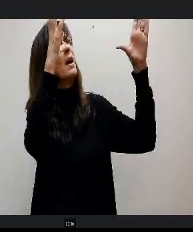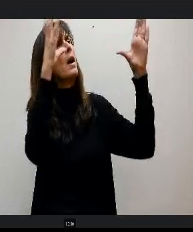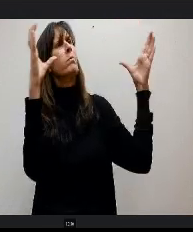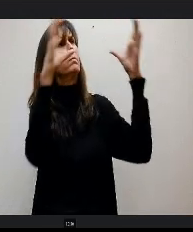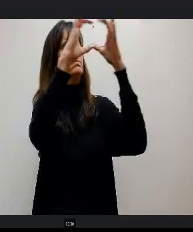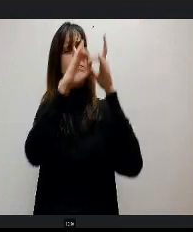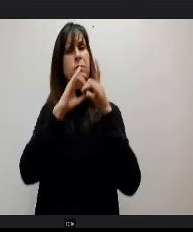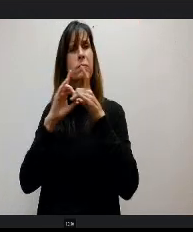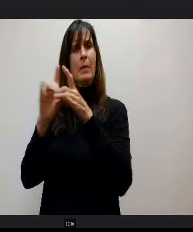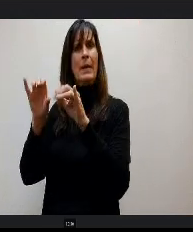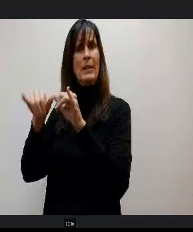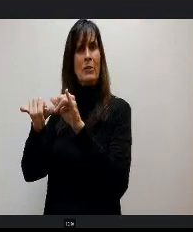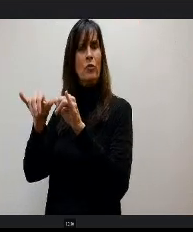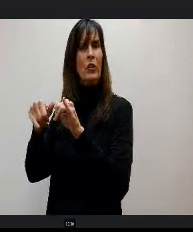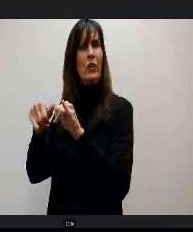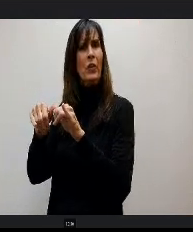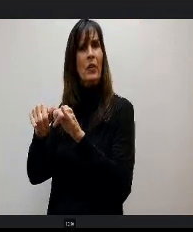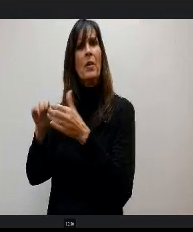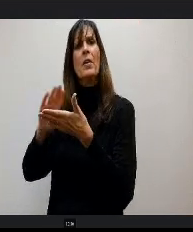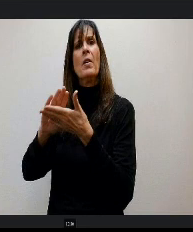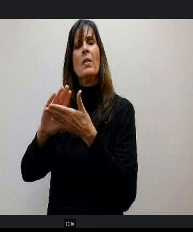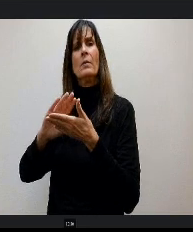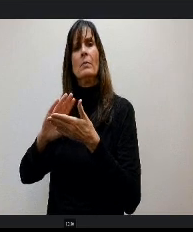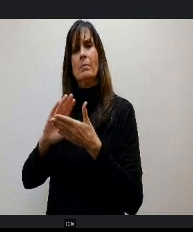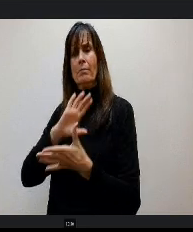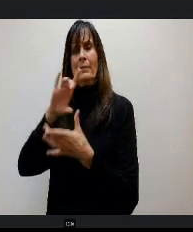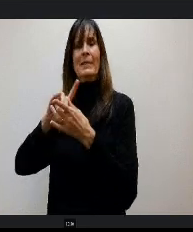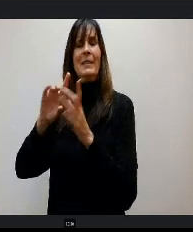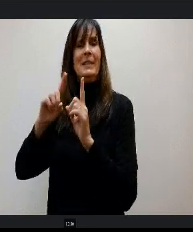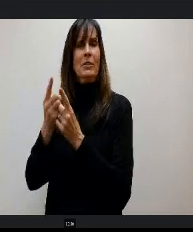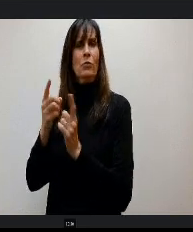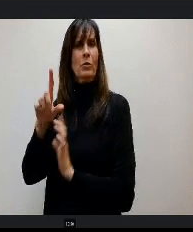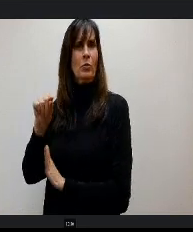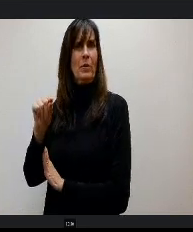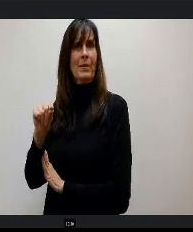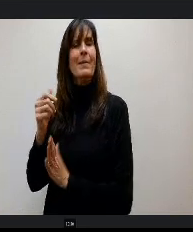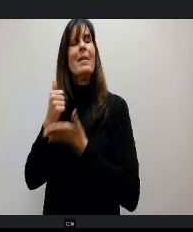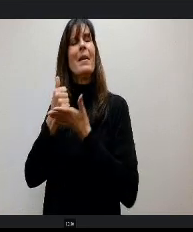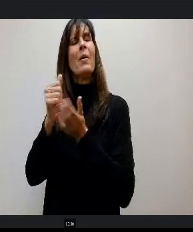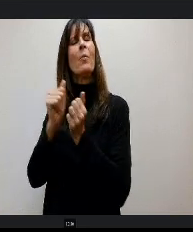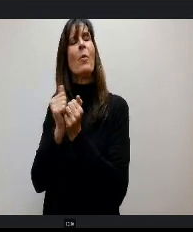advance it in District 20 and help with the CTE CTE initiatives that you are so proud of and working on?